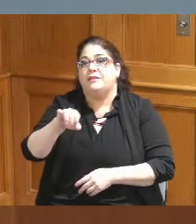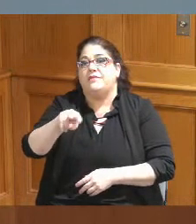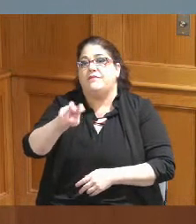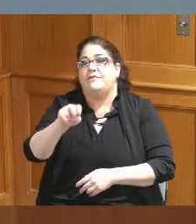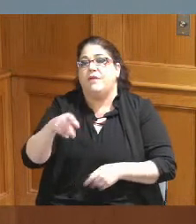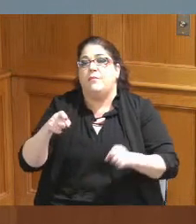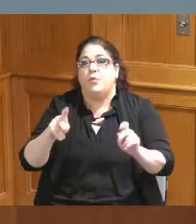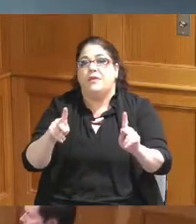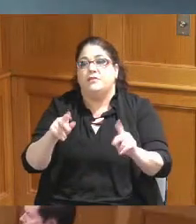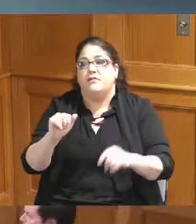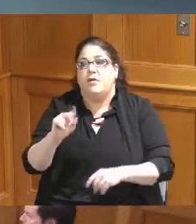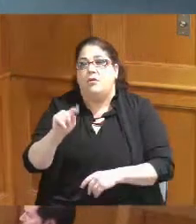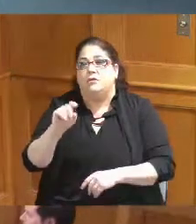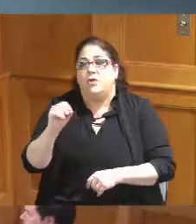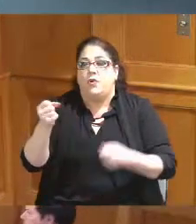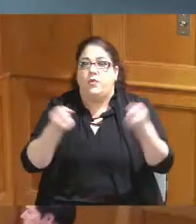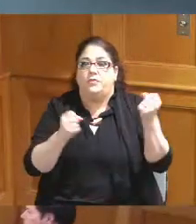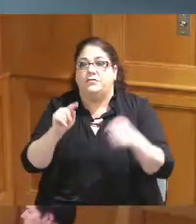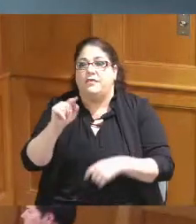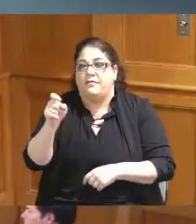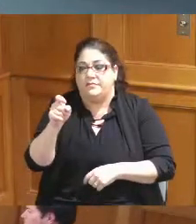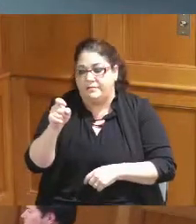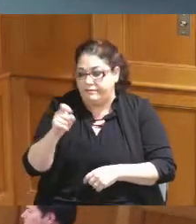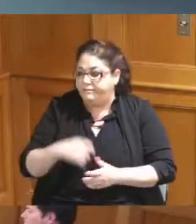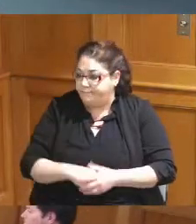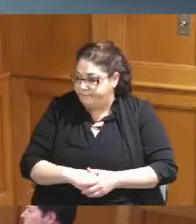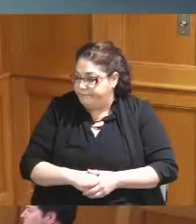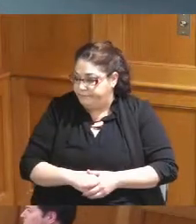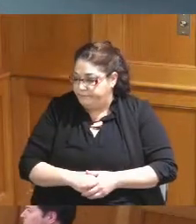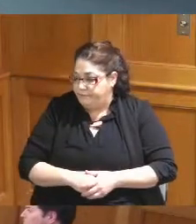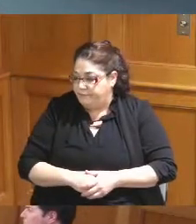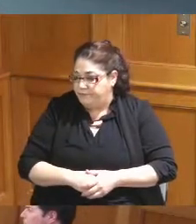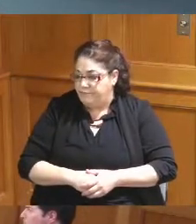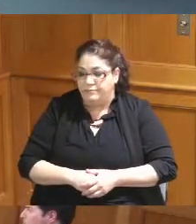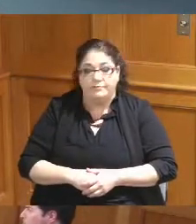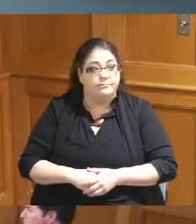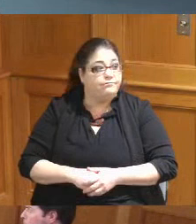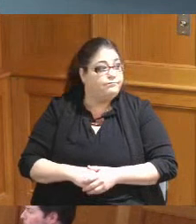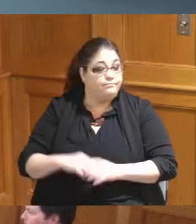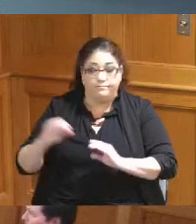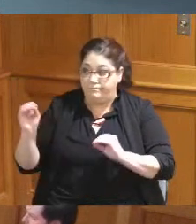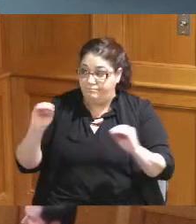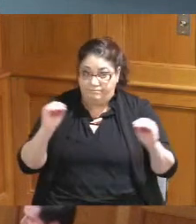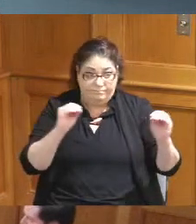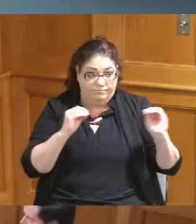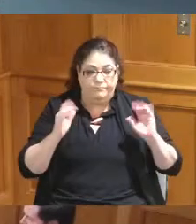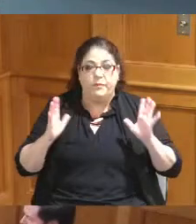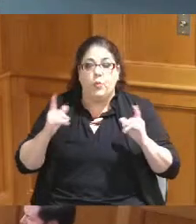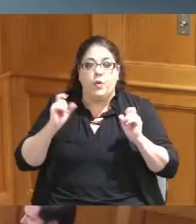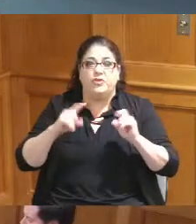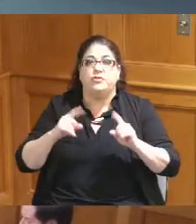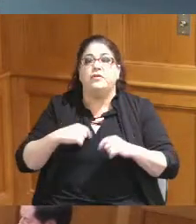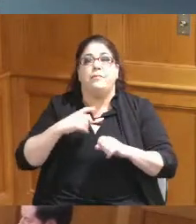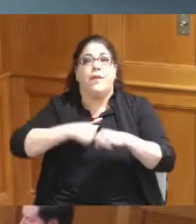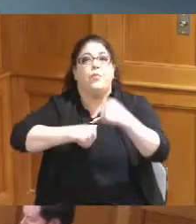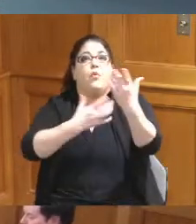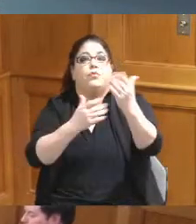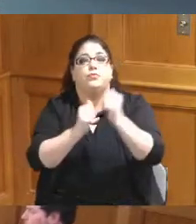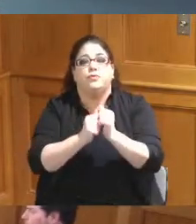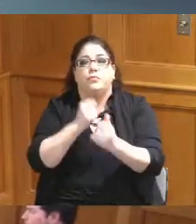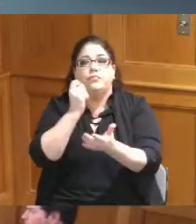thank you are there any questions Vice President Mr no questions I make a motion to approve items